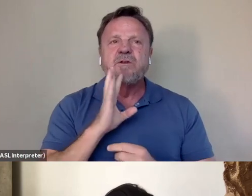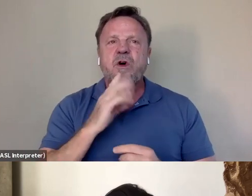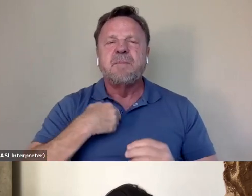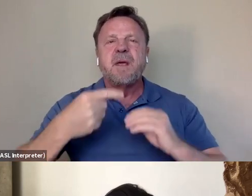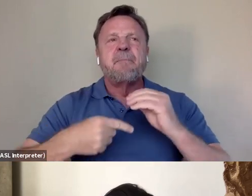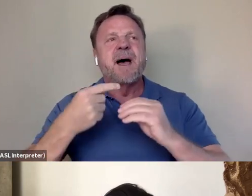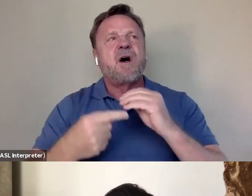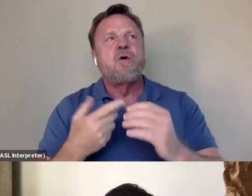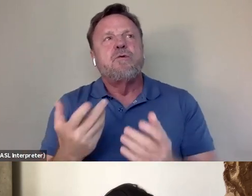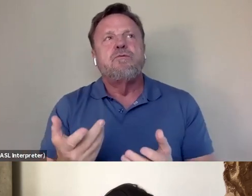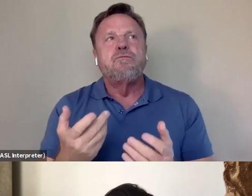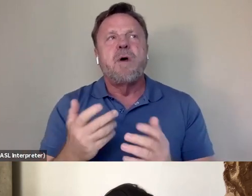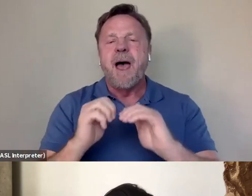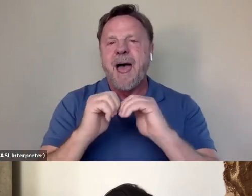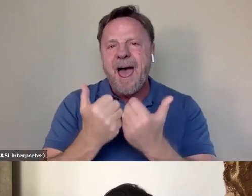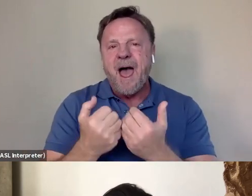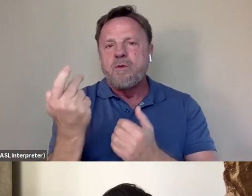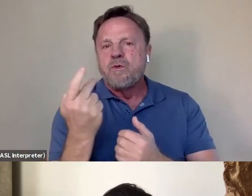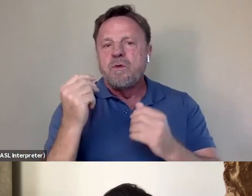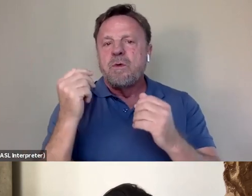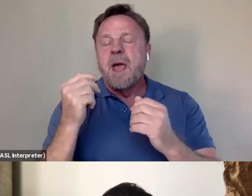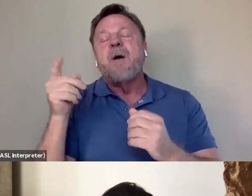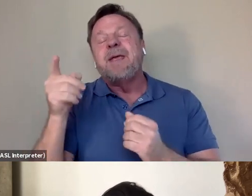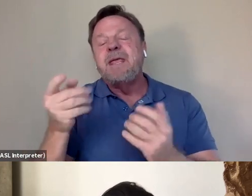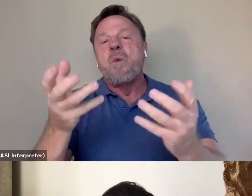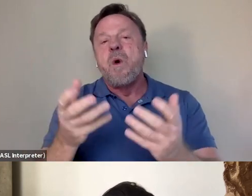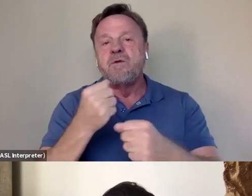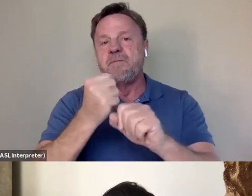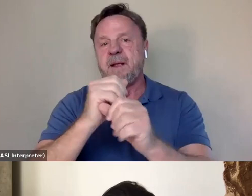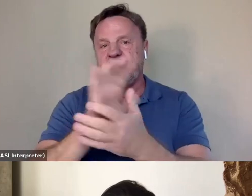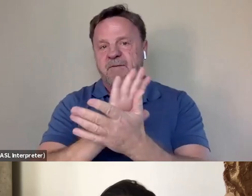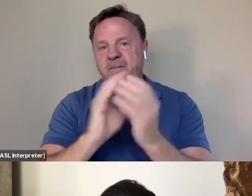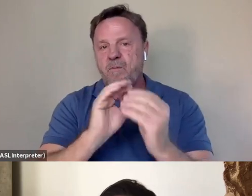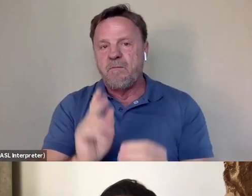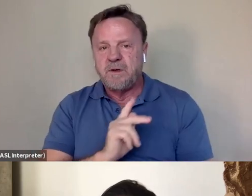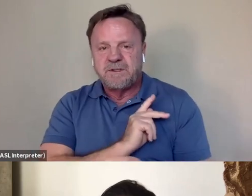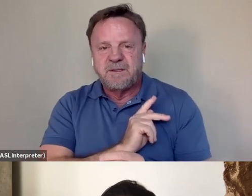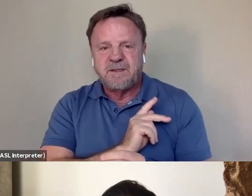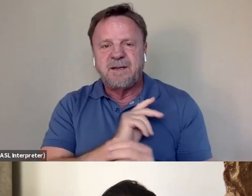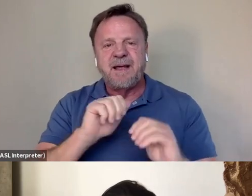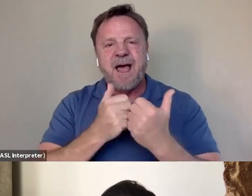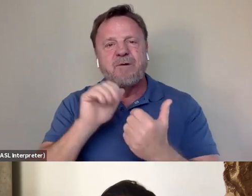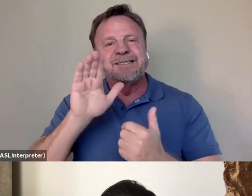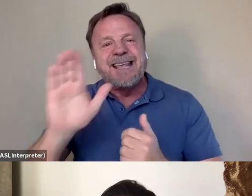I suppose, how we could make the film, how he wanted to make the film more personal and how this was his version of a Bruce Lee film.